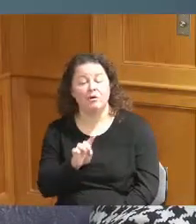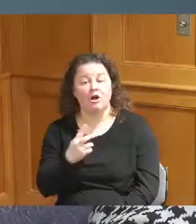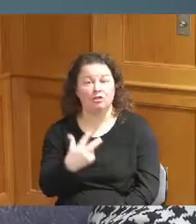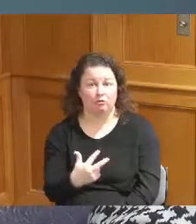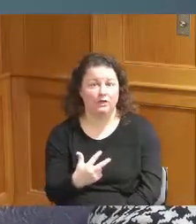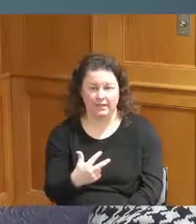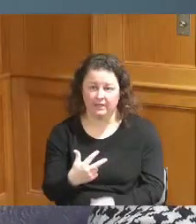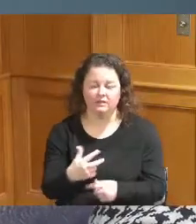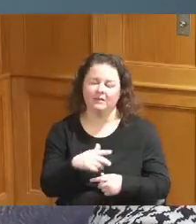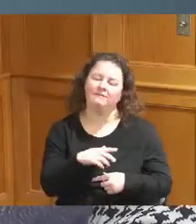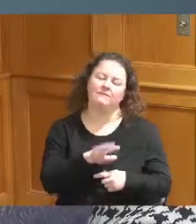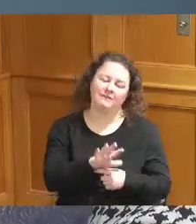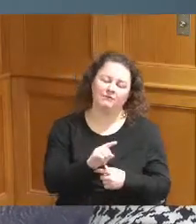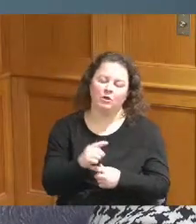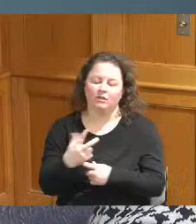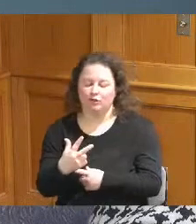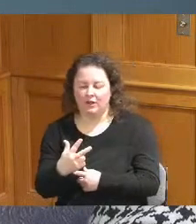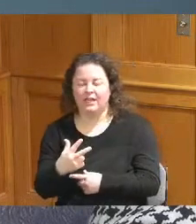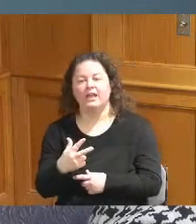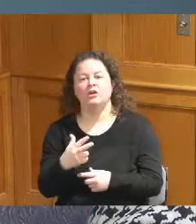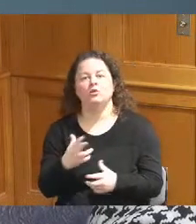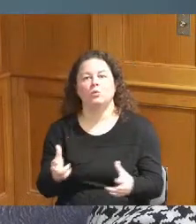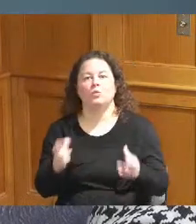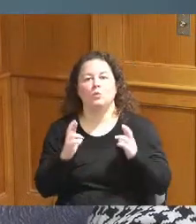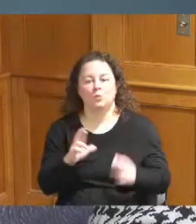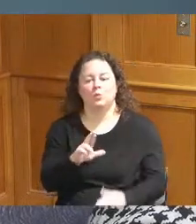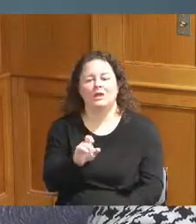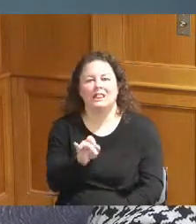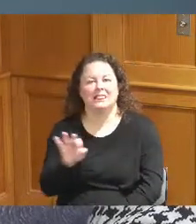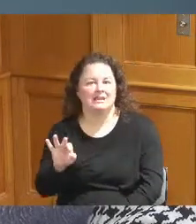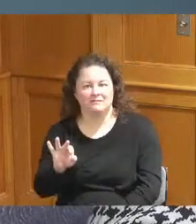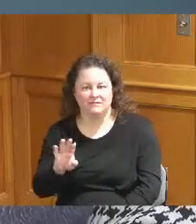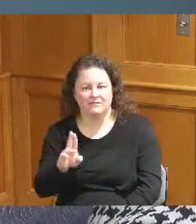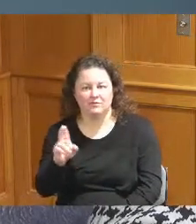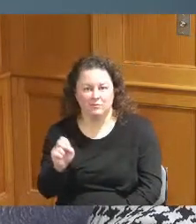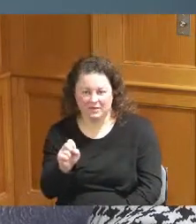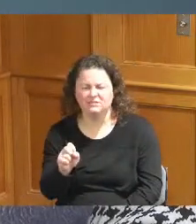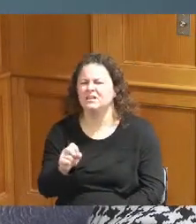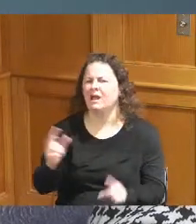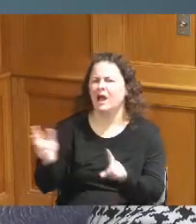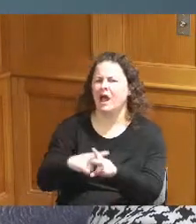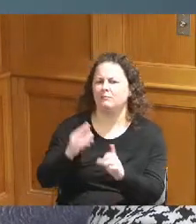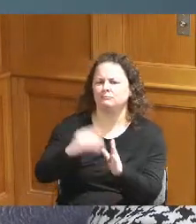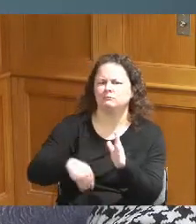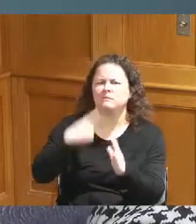element when someone takes the application for housing who is providing the follow-up and how